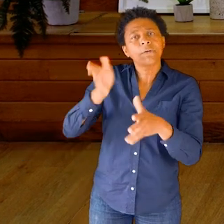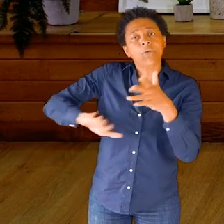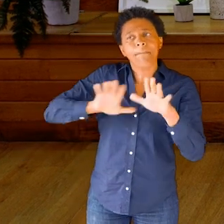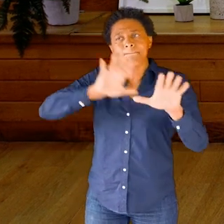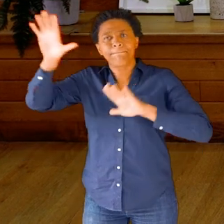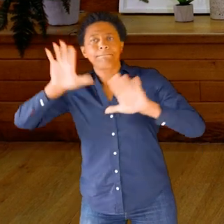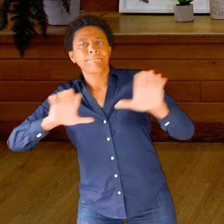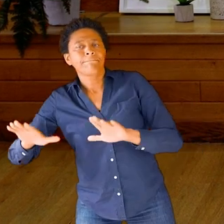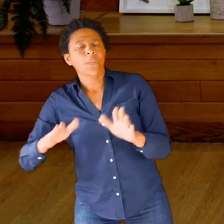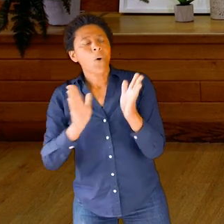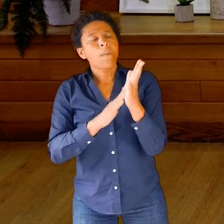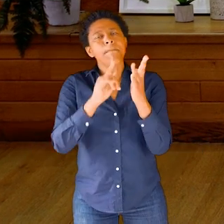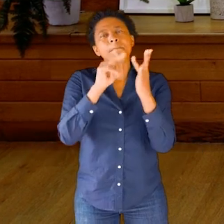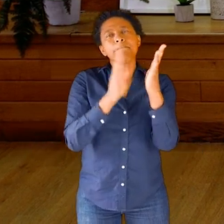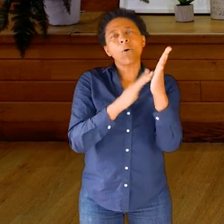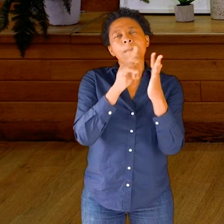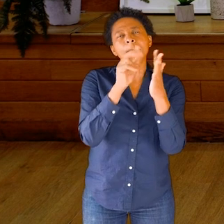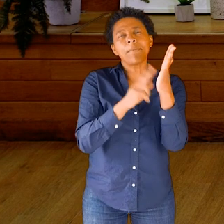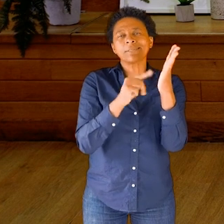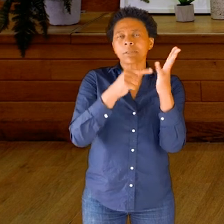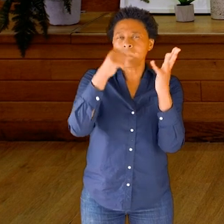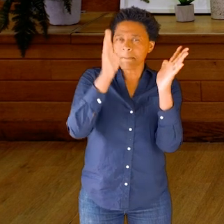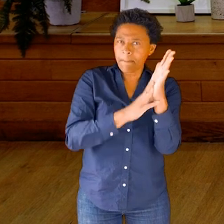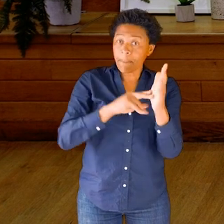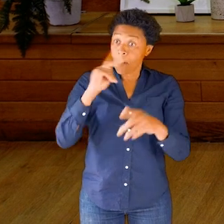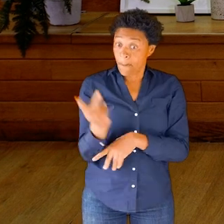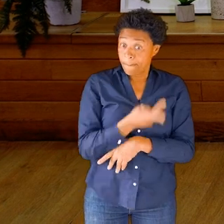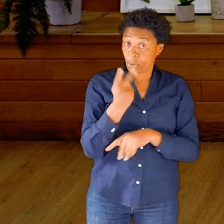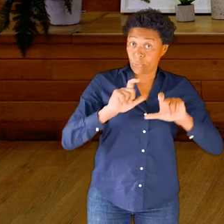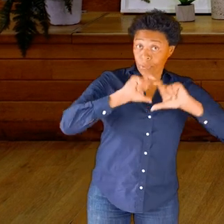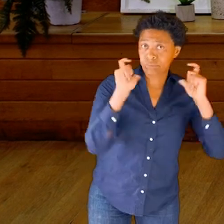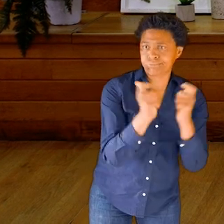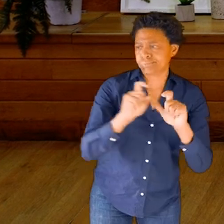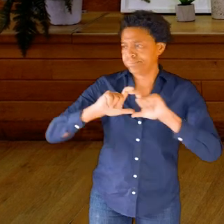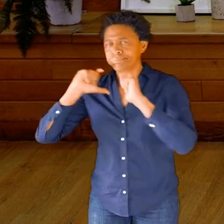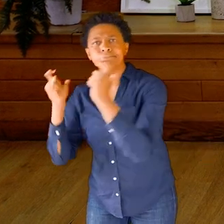And that’s—both of those classes, an opportunity to perhaps put this